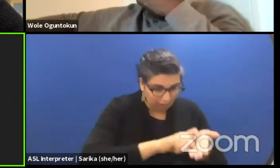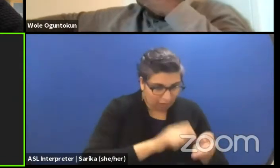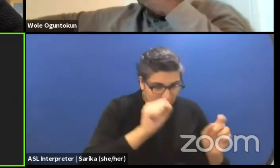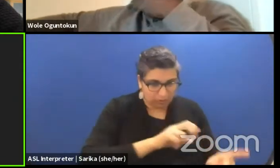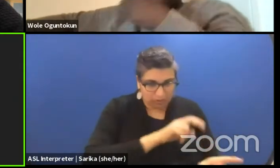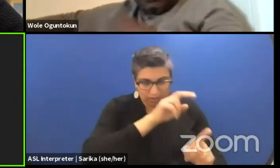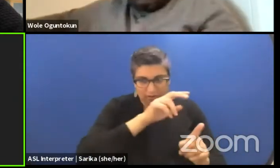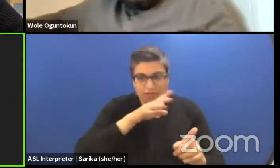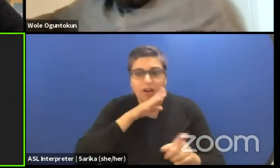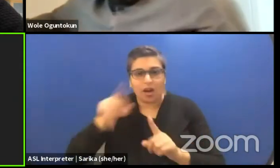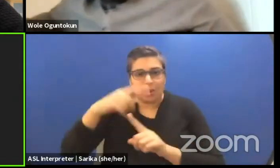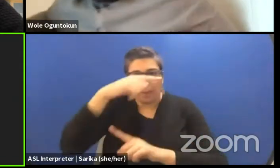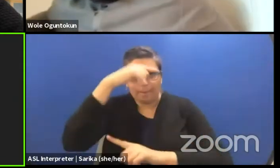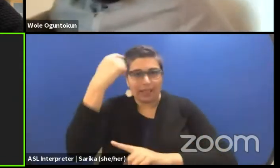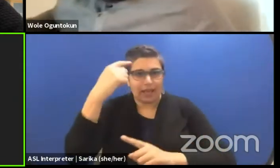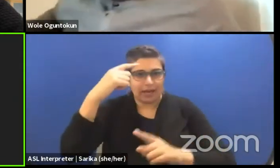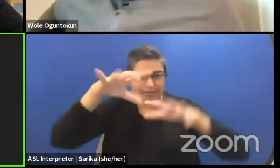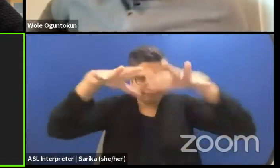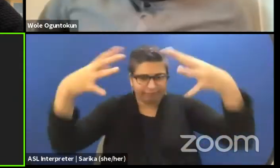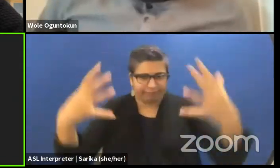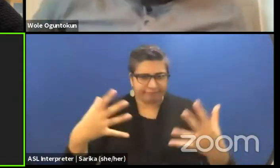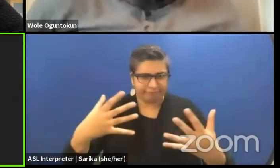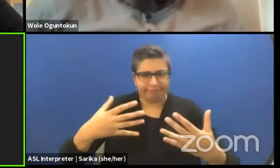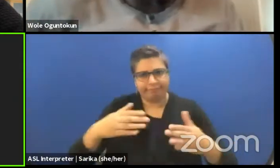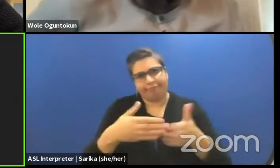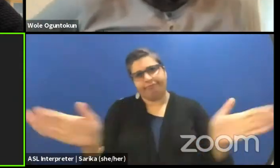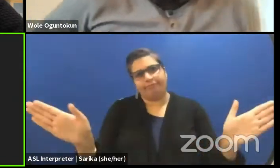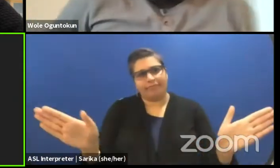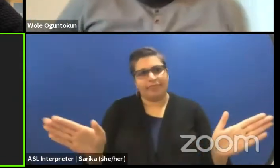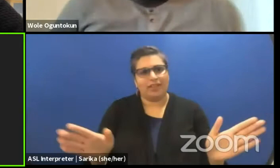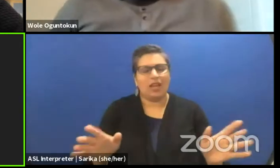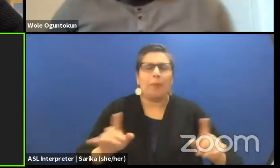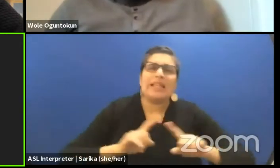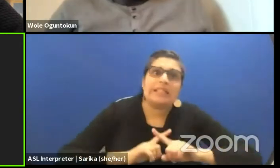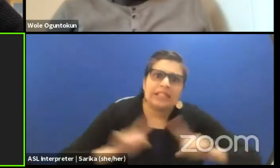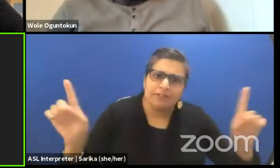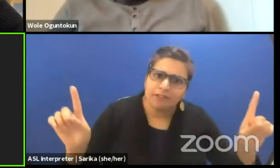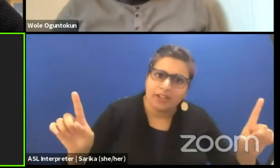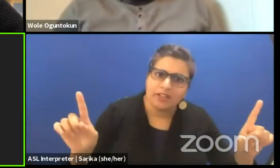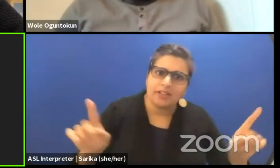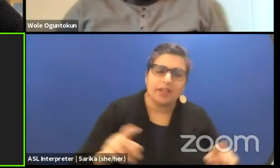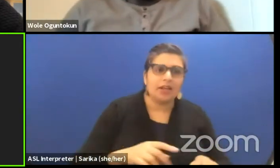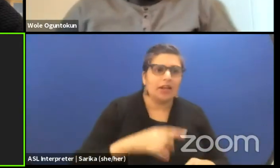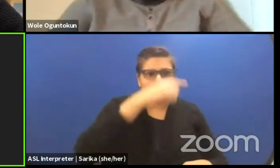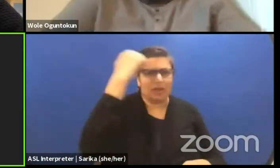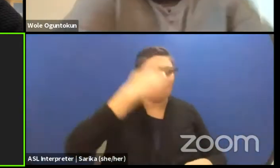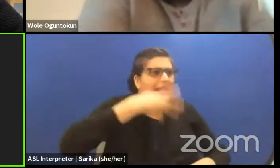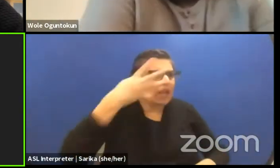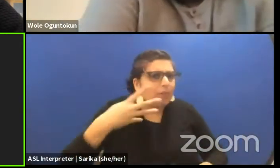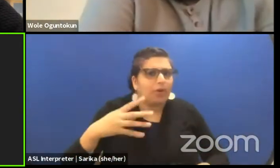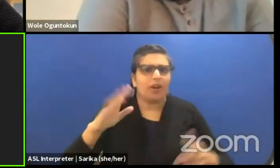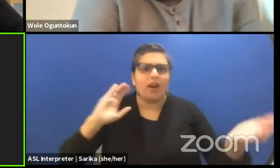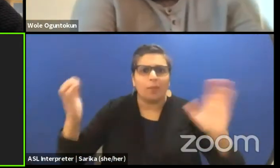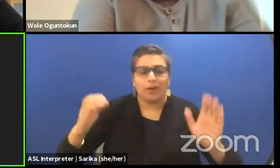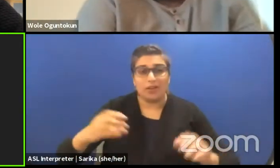and being African American. It's very different being black in America and being black in an African country. These are not the same thing